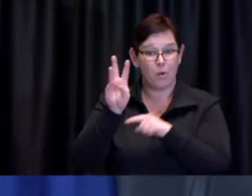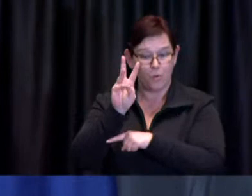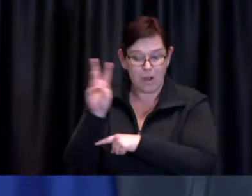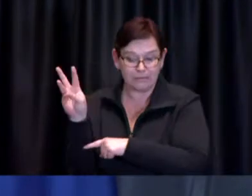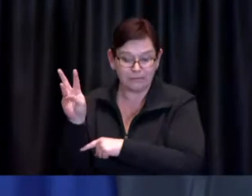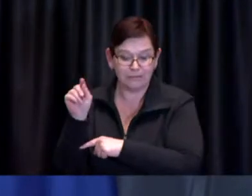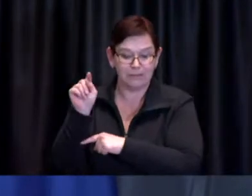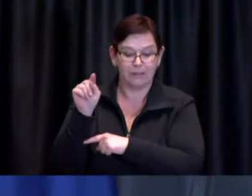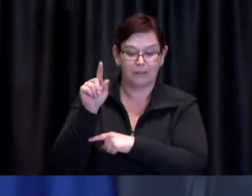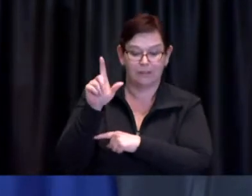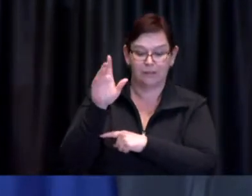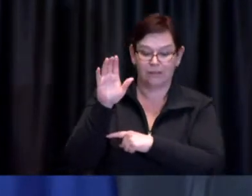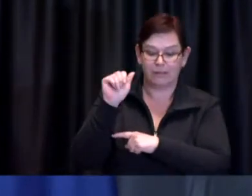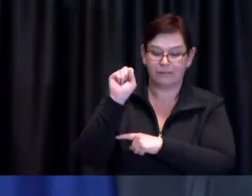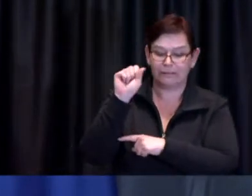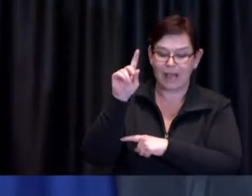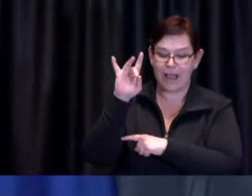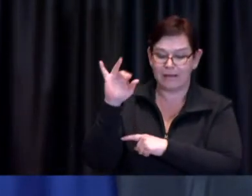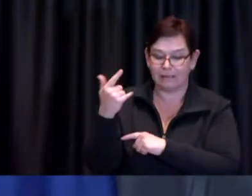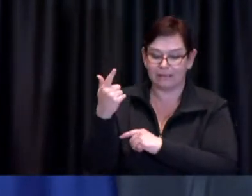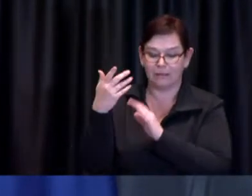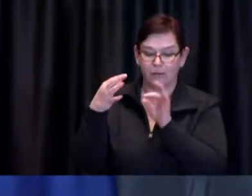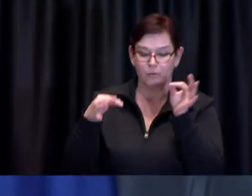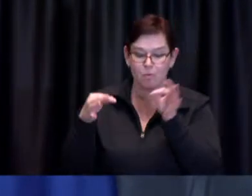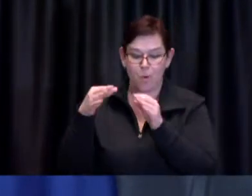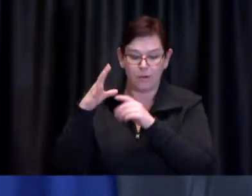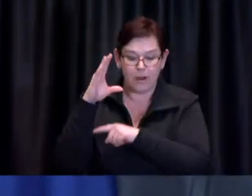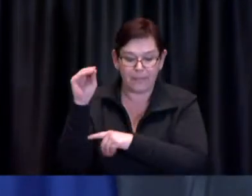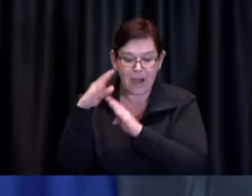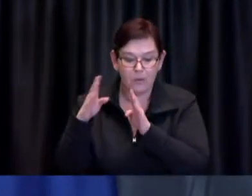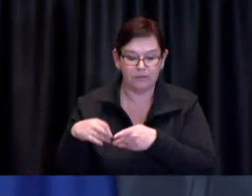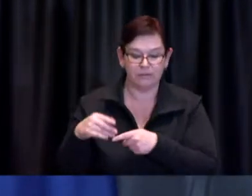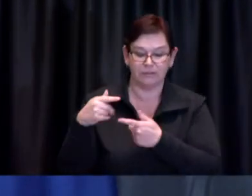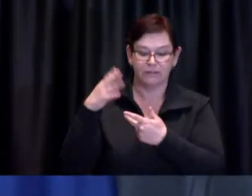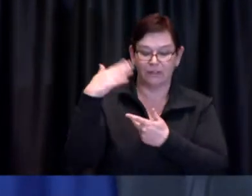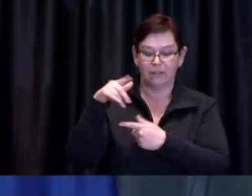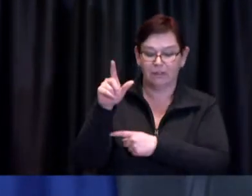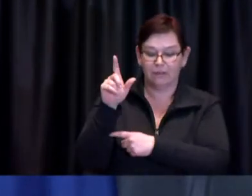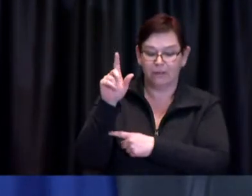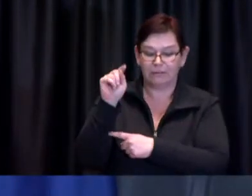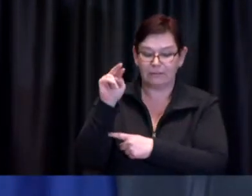In East York Don Valley there are two teams the TNO-Neighbourhood organization in Thorncliffe Park